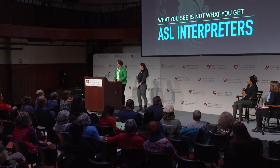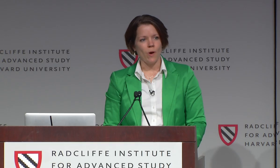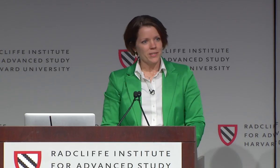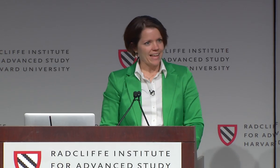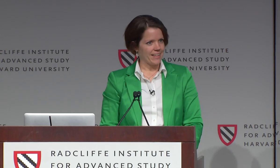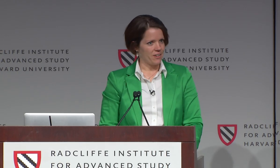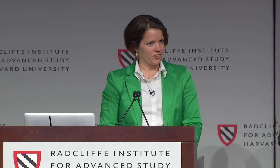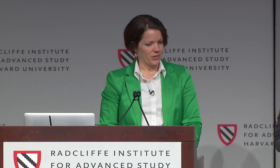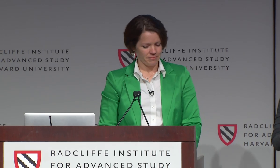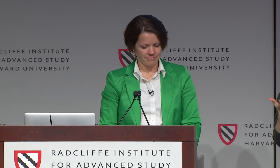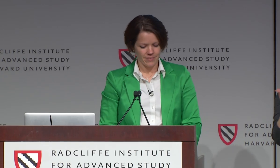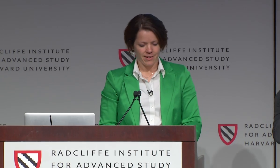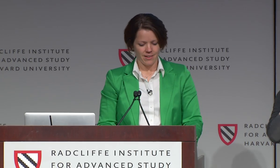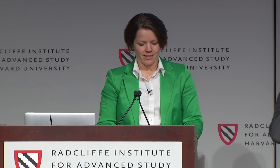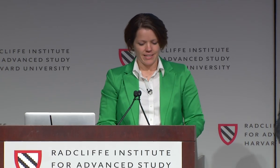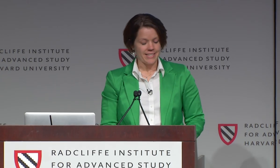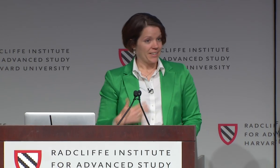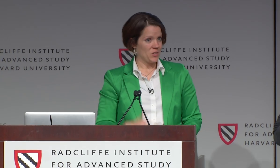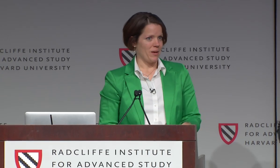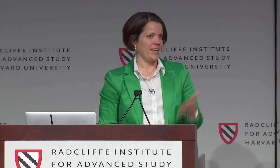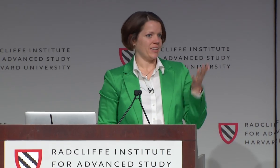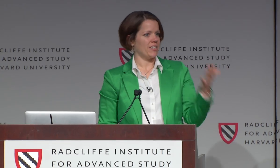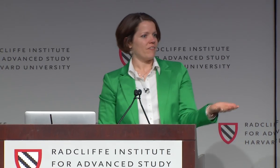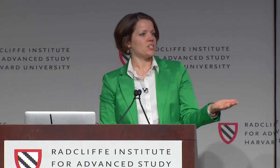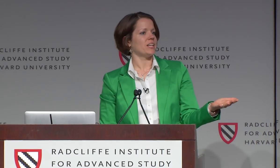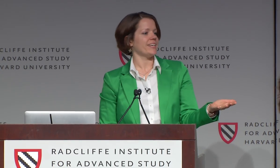So what was that like for you? Listening to me in a conventionally